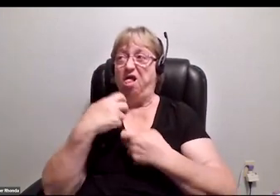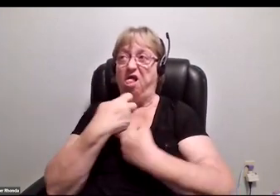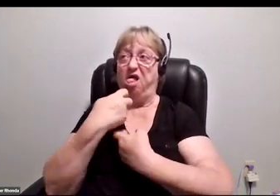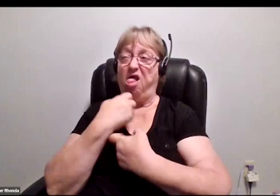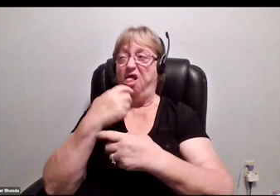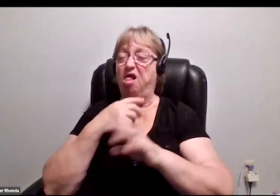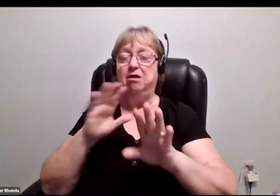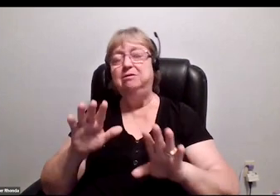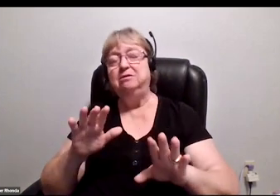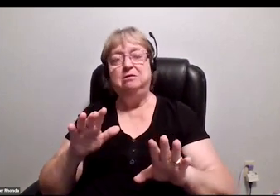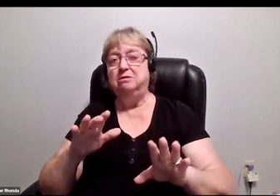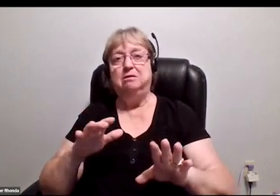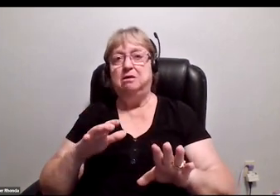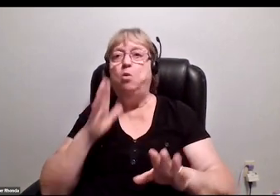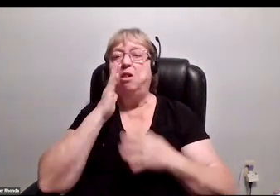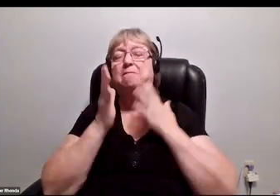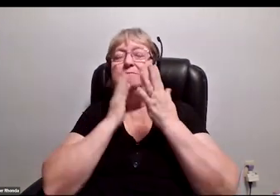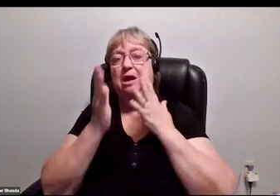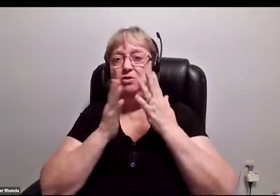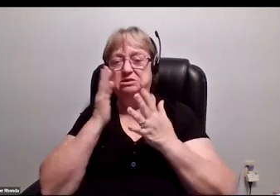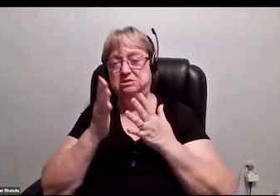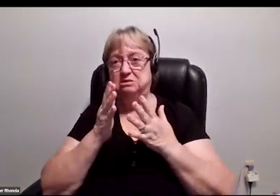and this and that, and it's going to be embarrassing and this and that."